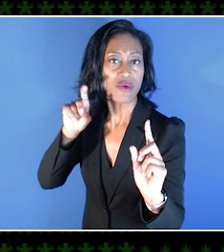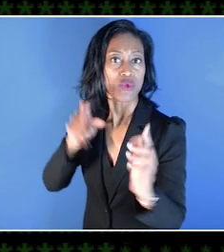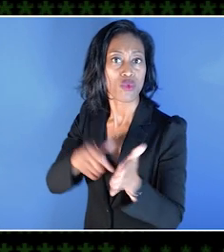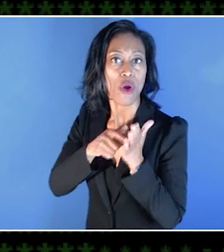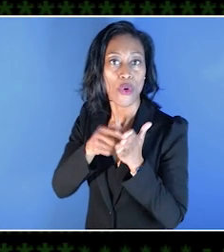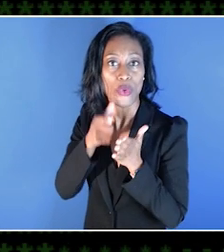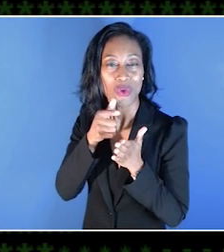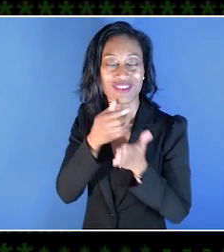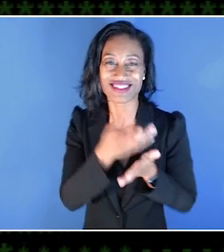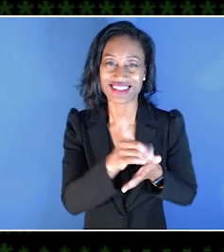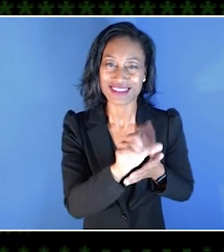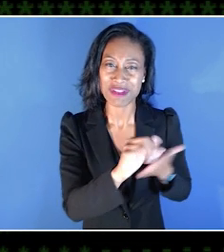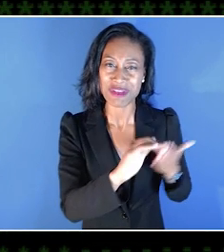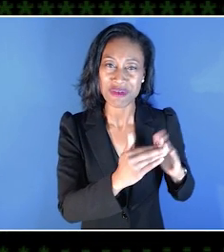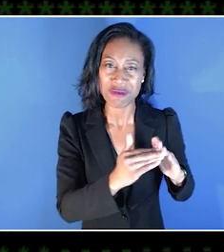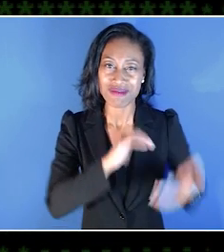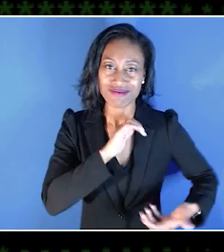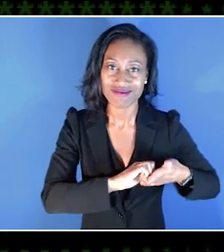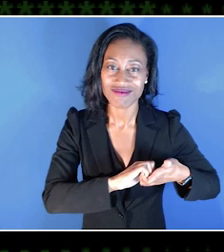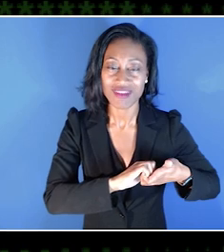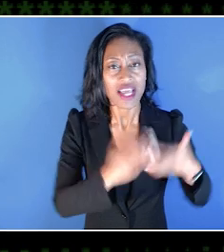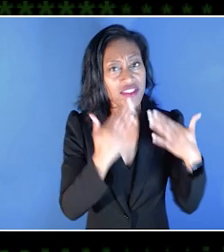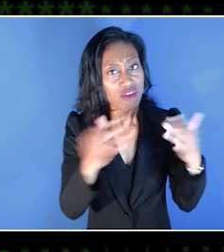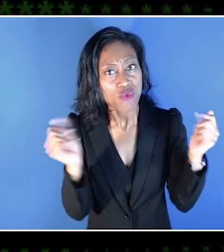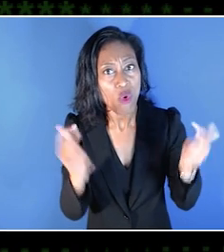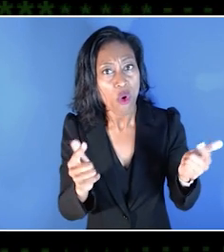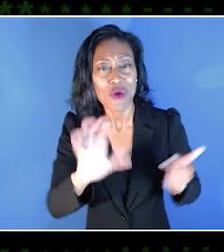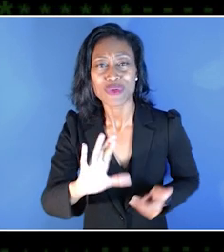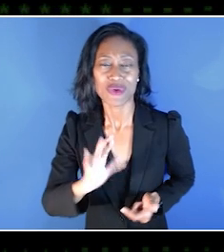Thank you to everyone who has shared their experiences